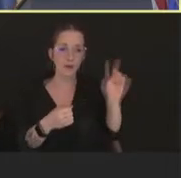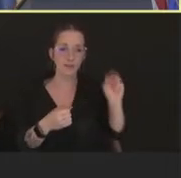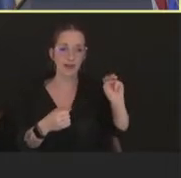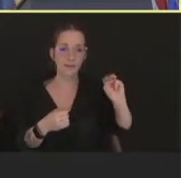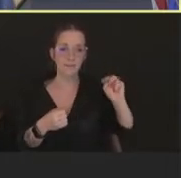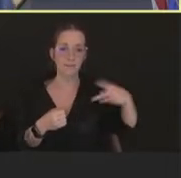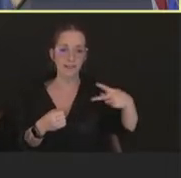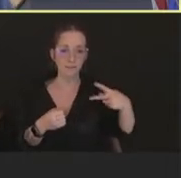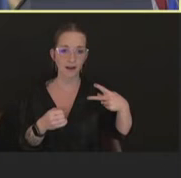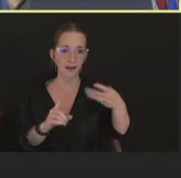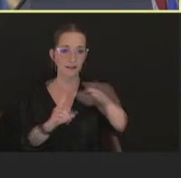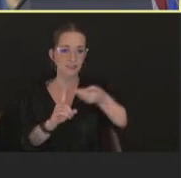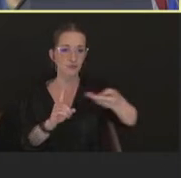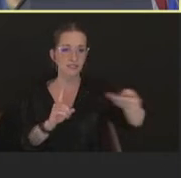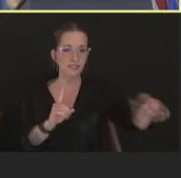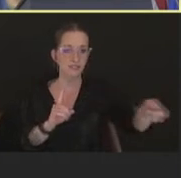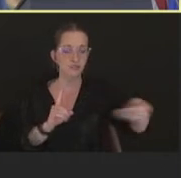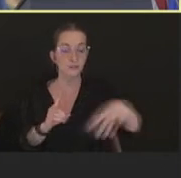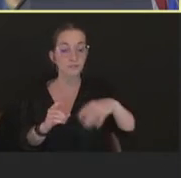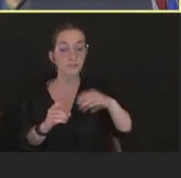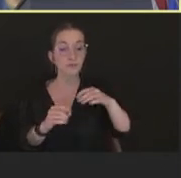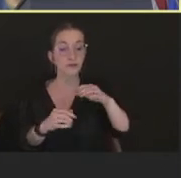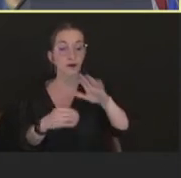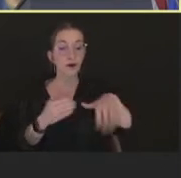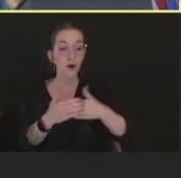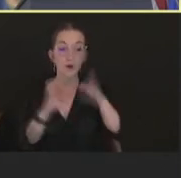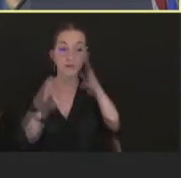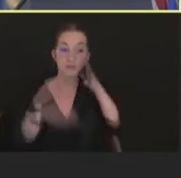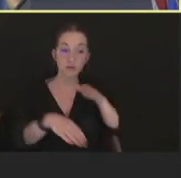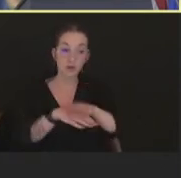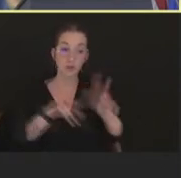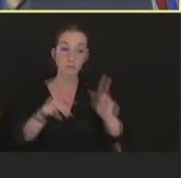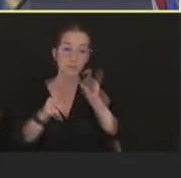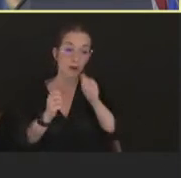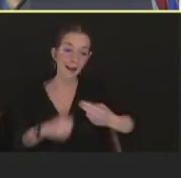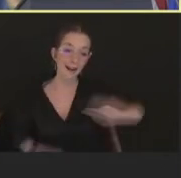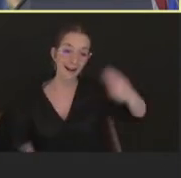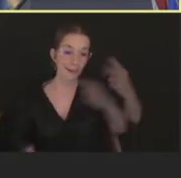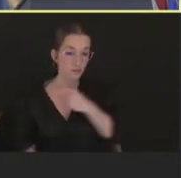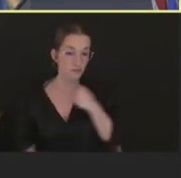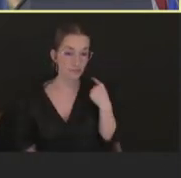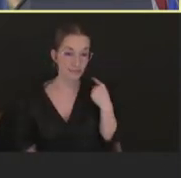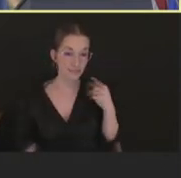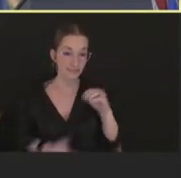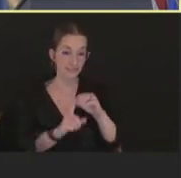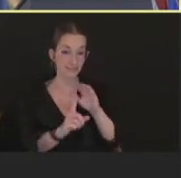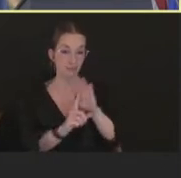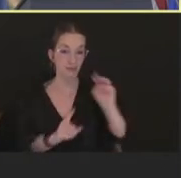all the focus was on people who are at a much higher risk of exposure to monkeypox. Although,